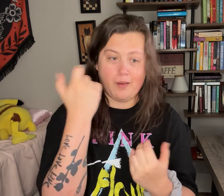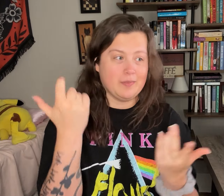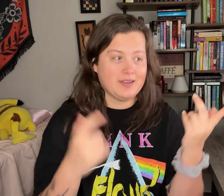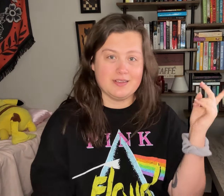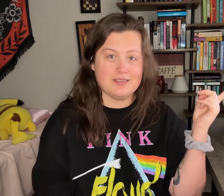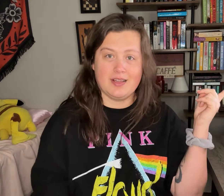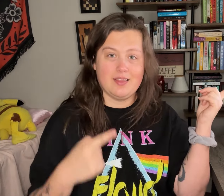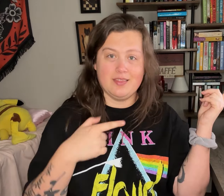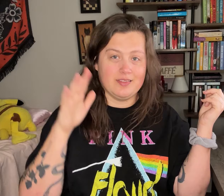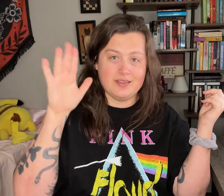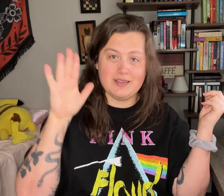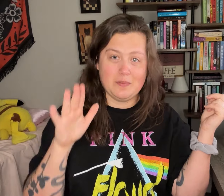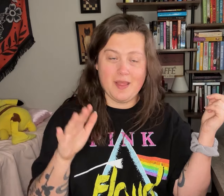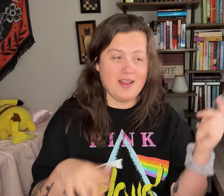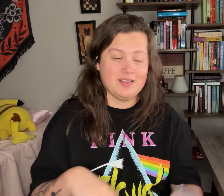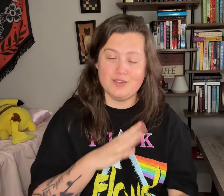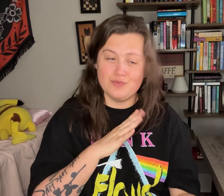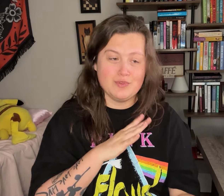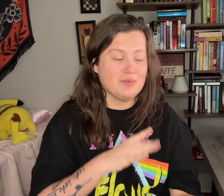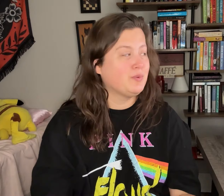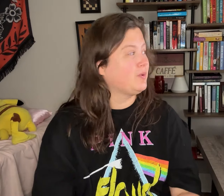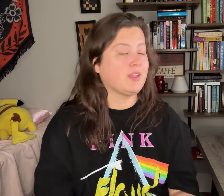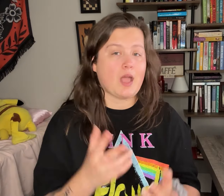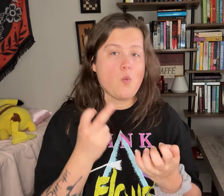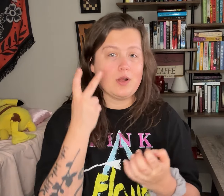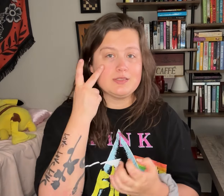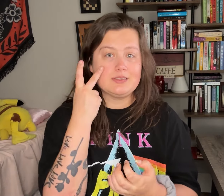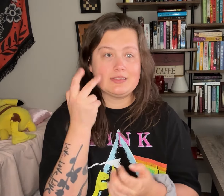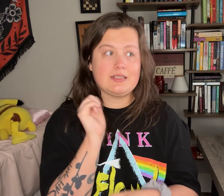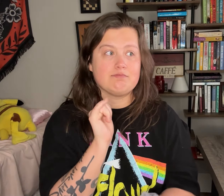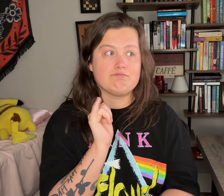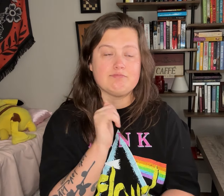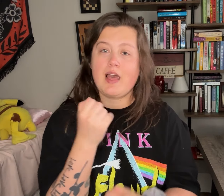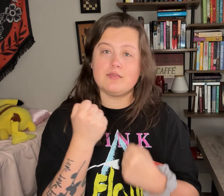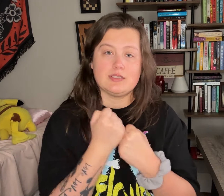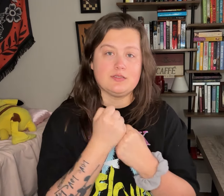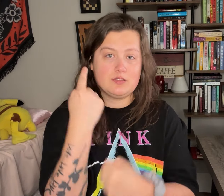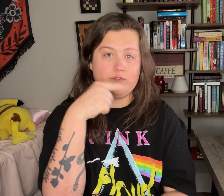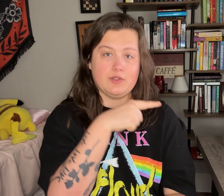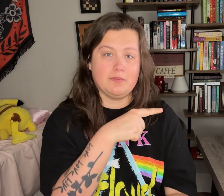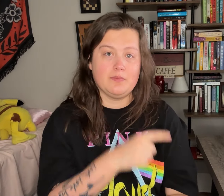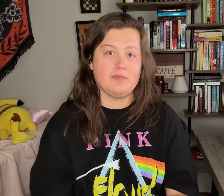Because this is pretty amazing and cool. And I want to see support for them.